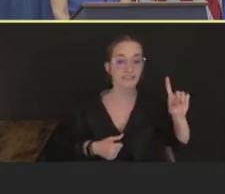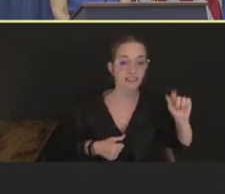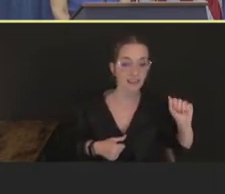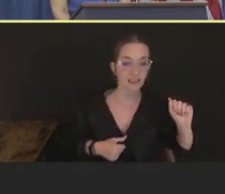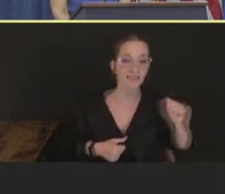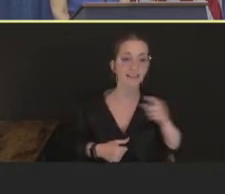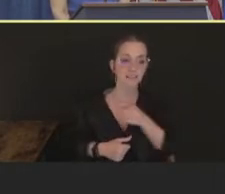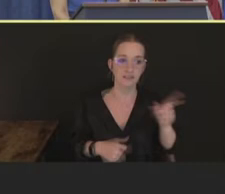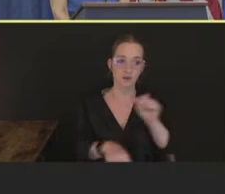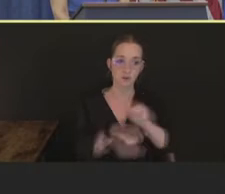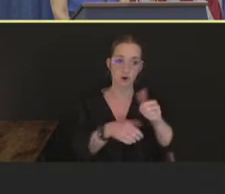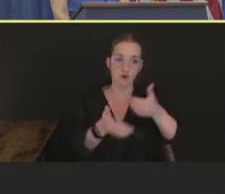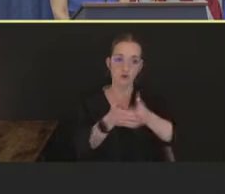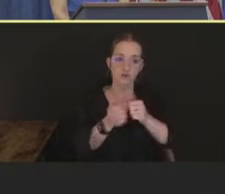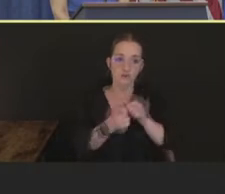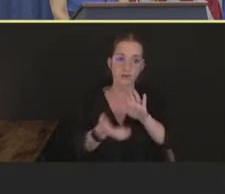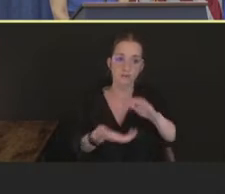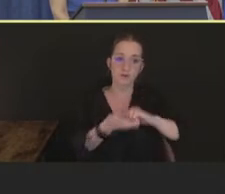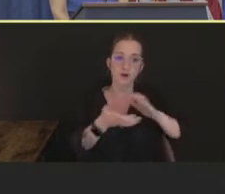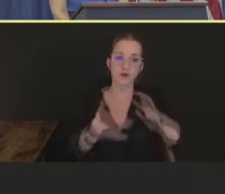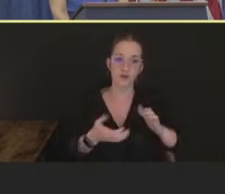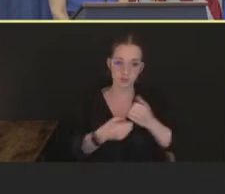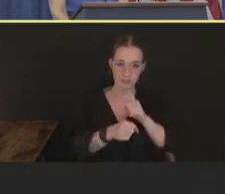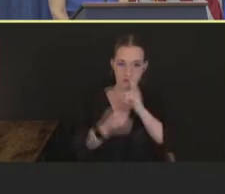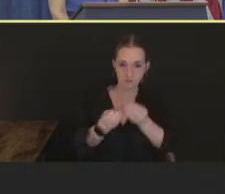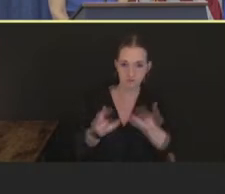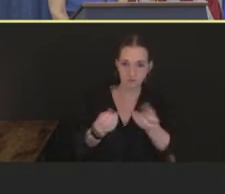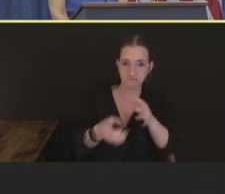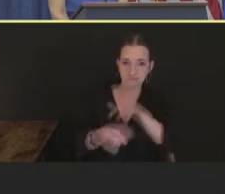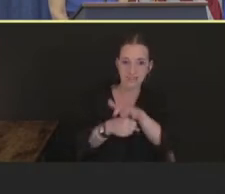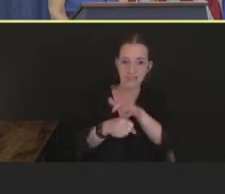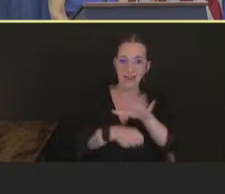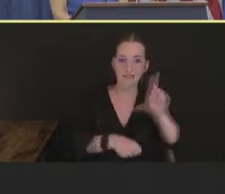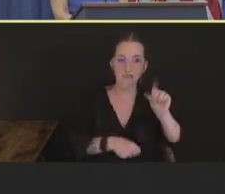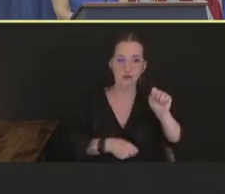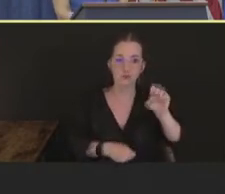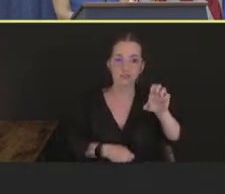vaccine doses were available to vaccinate all the people for whom the vaccine was recommended.